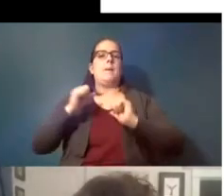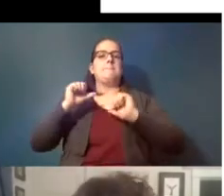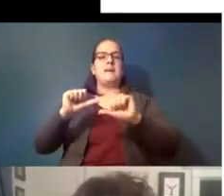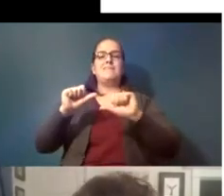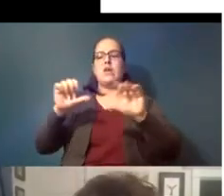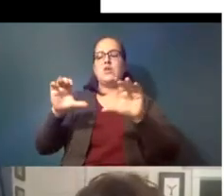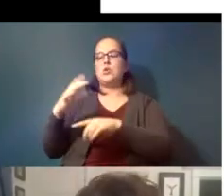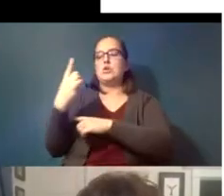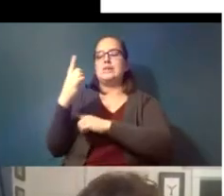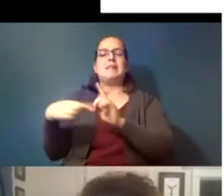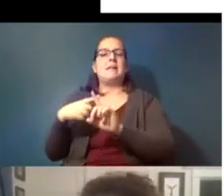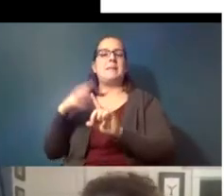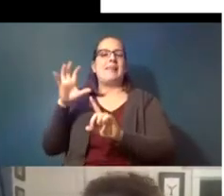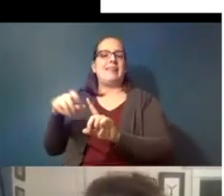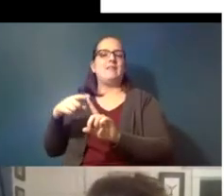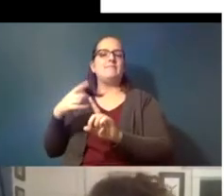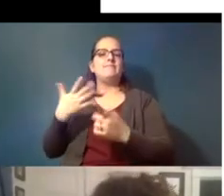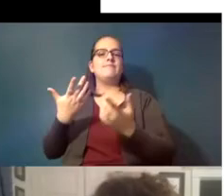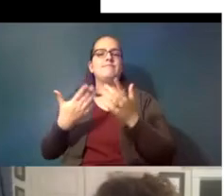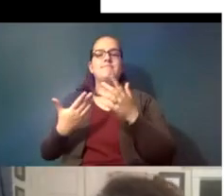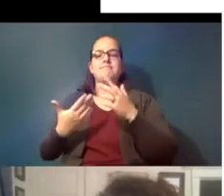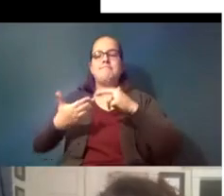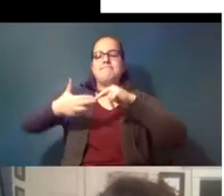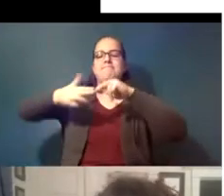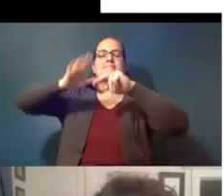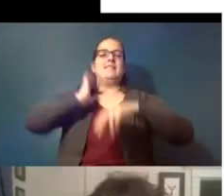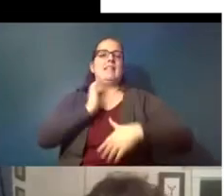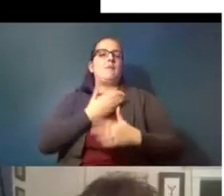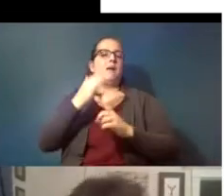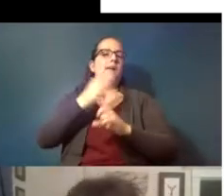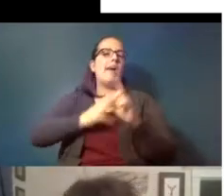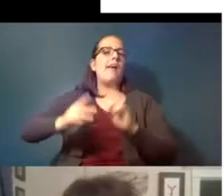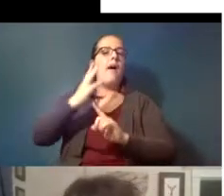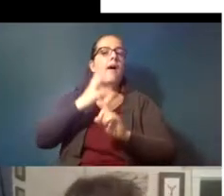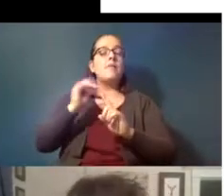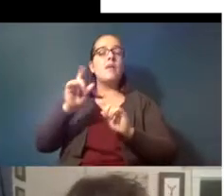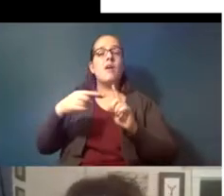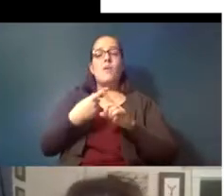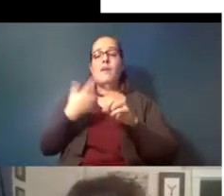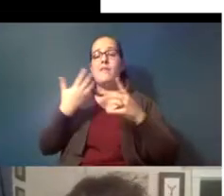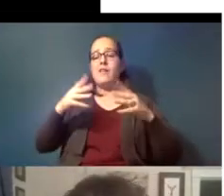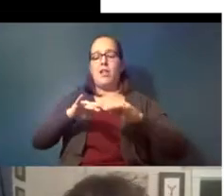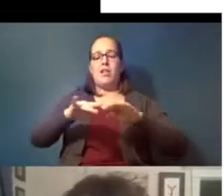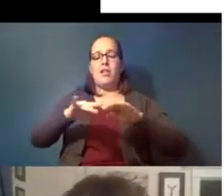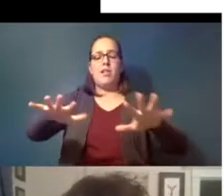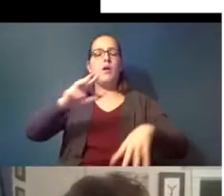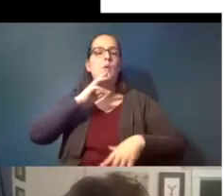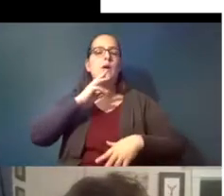about it so it's building up in the environment and once it's out in the water or on land it's